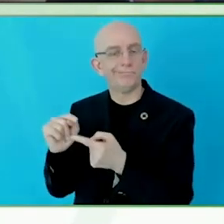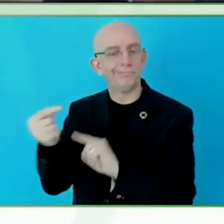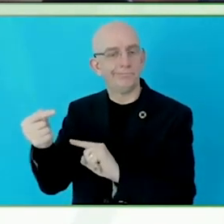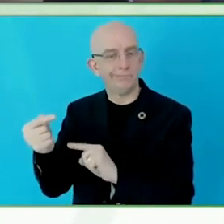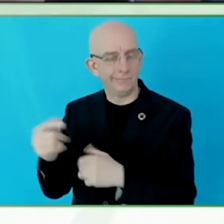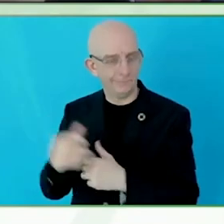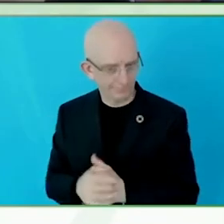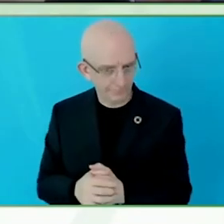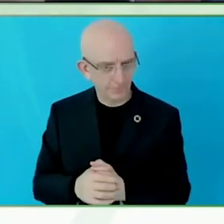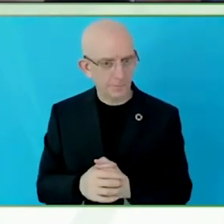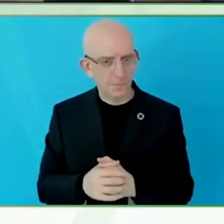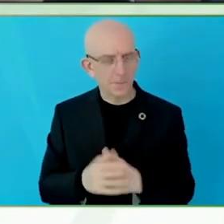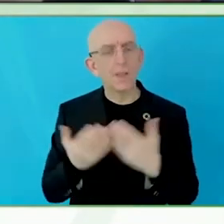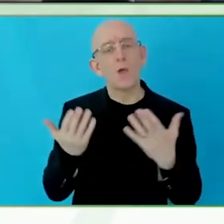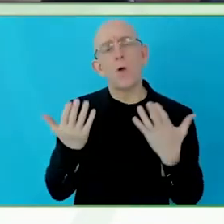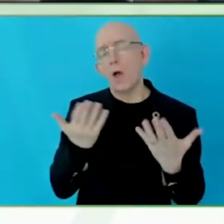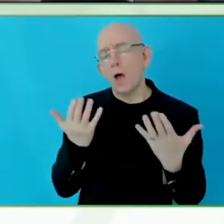What more needs to be done to make it more mainstream?